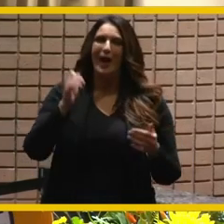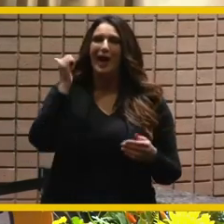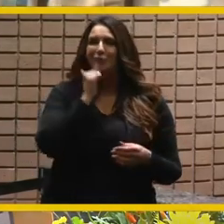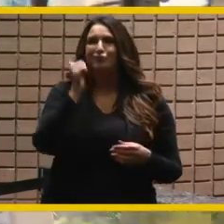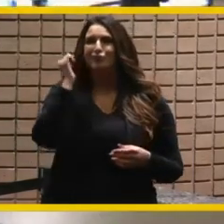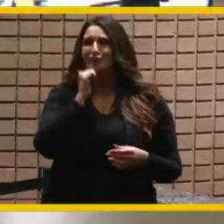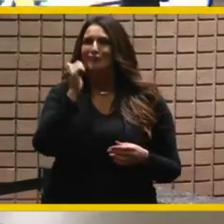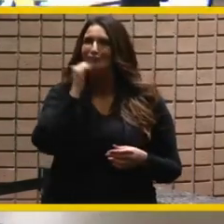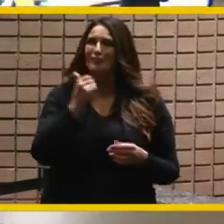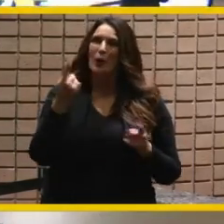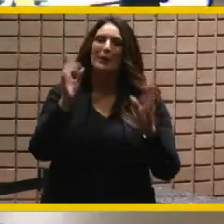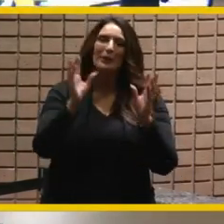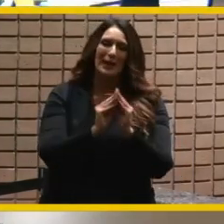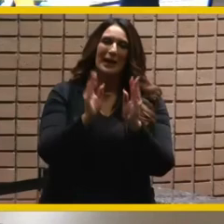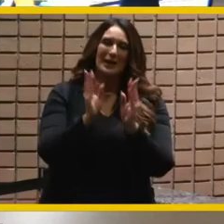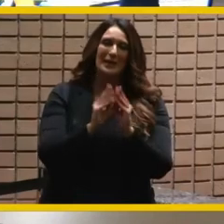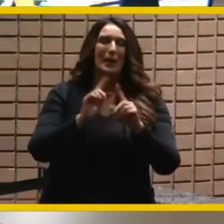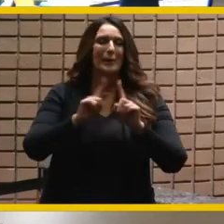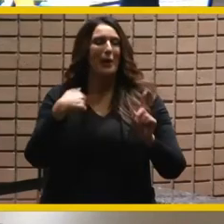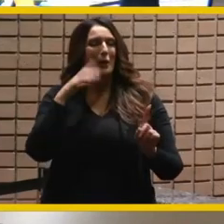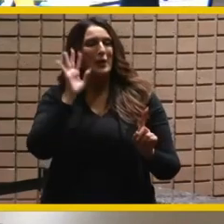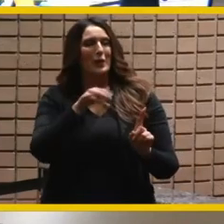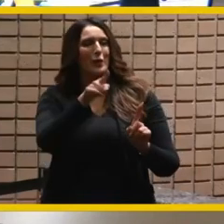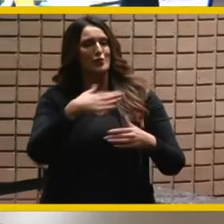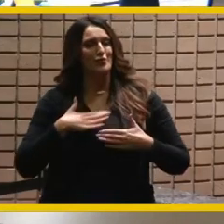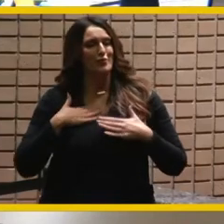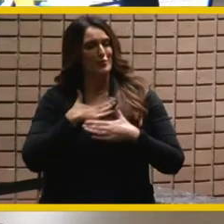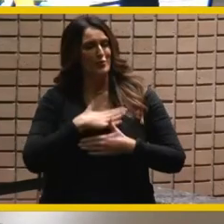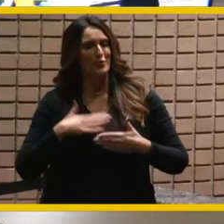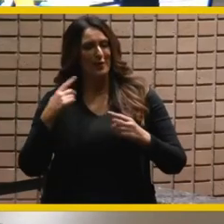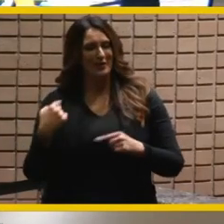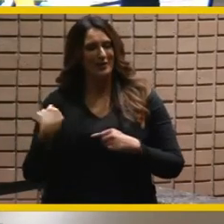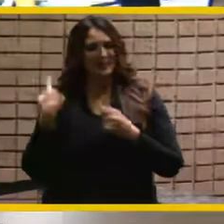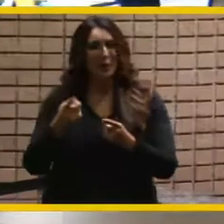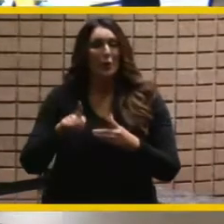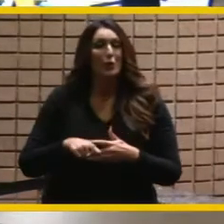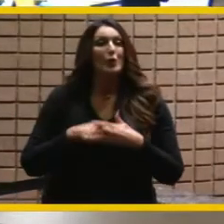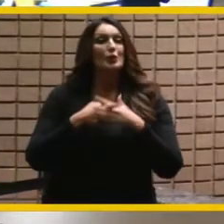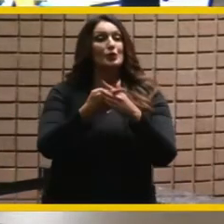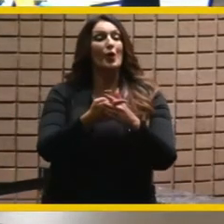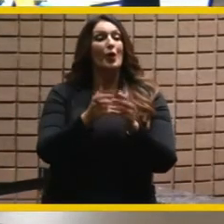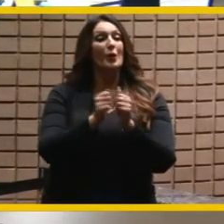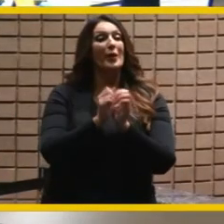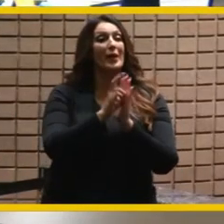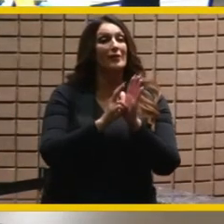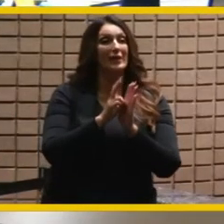know and hope you'll enjoy it and we'll start tonight with the video by senator richard roth